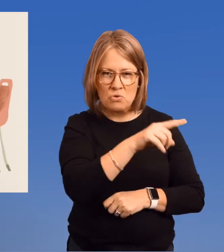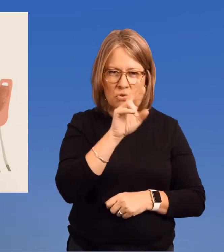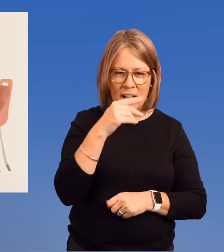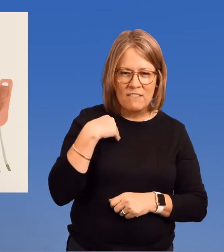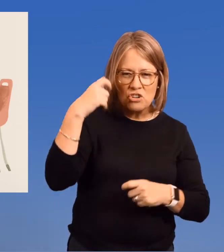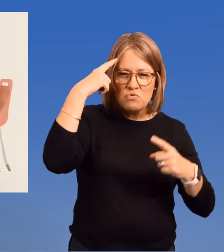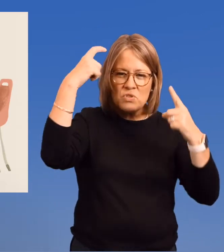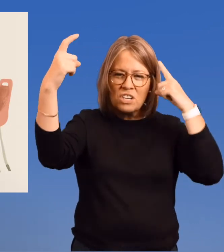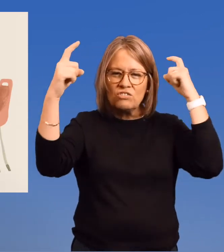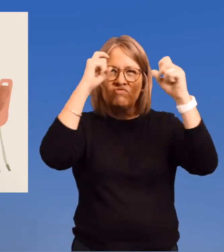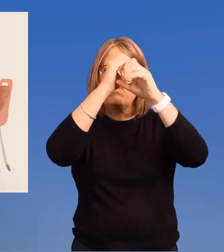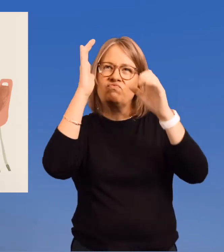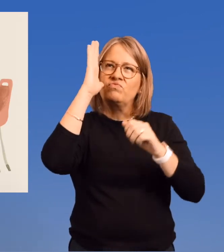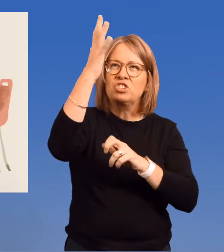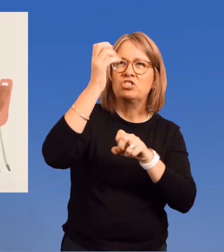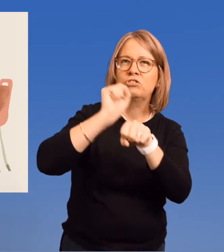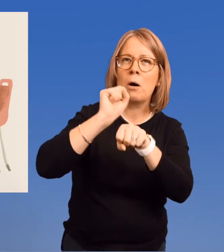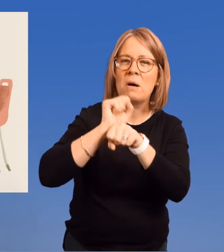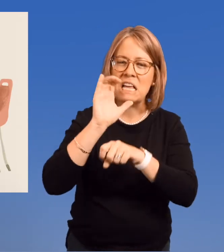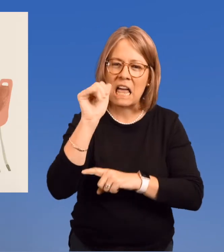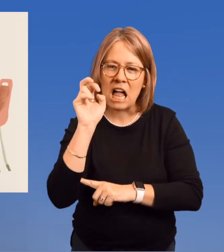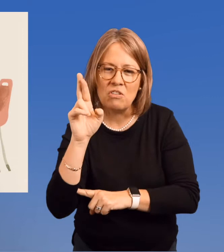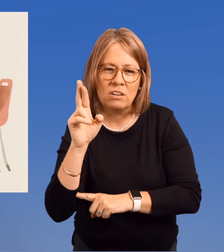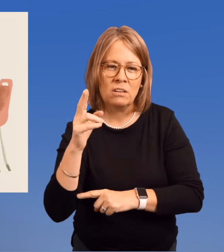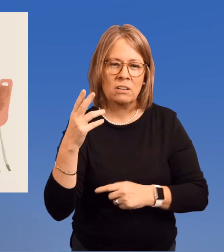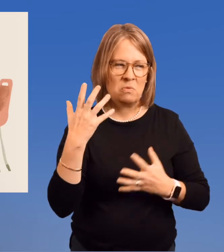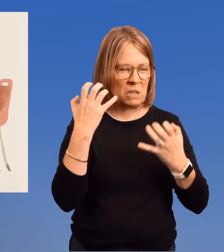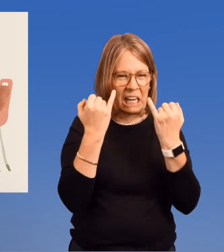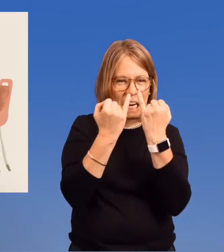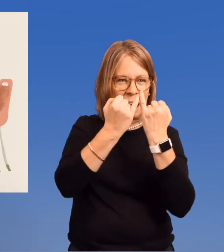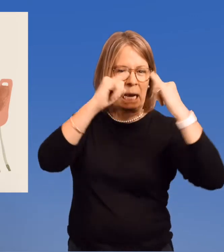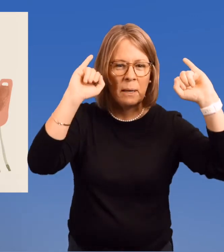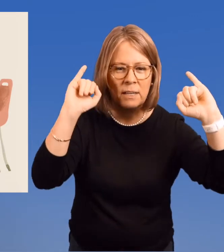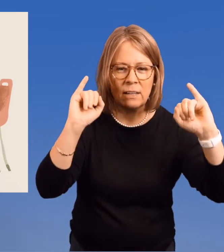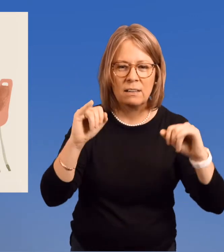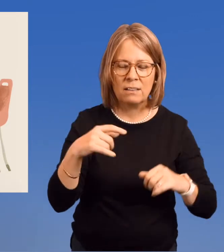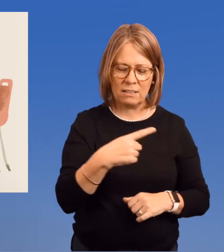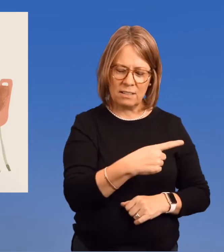She had dreams of having a career, of being independent.